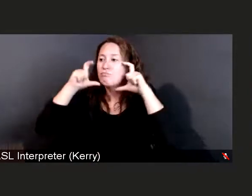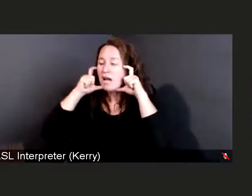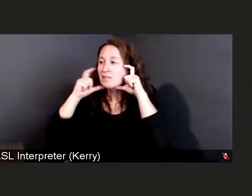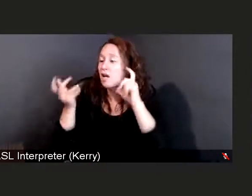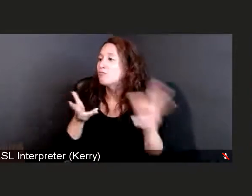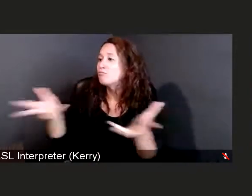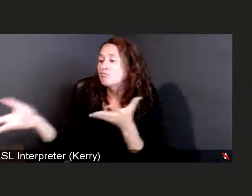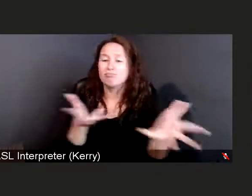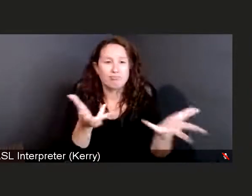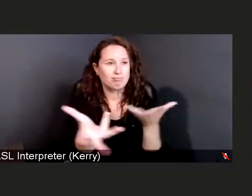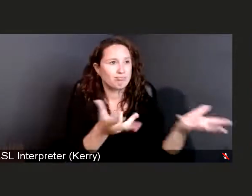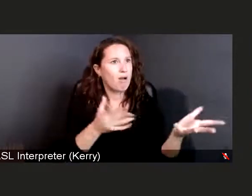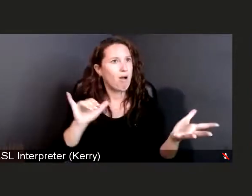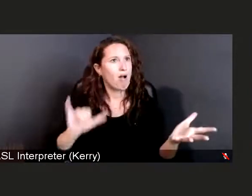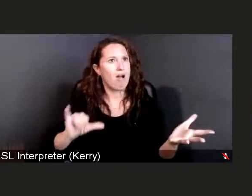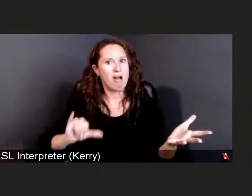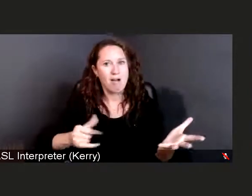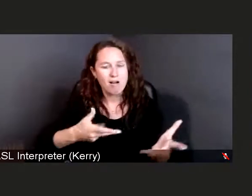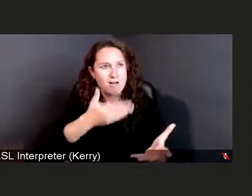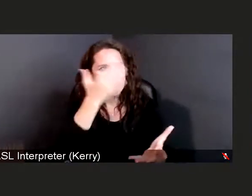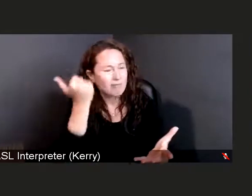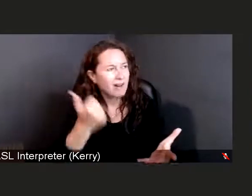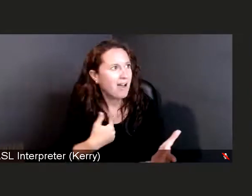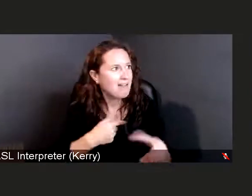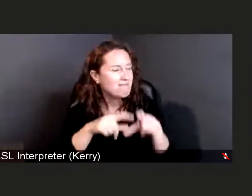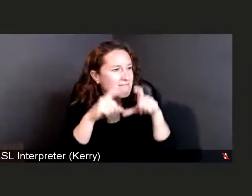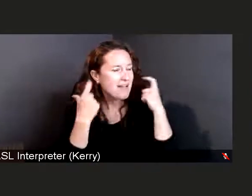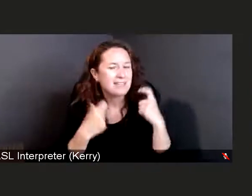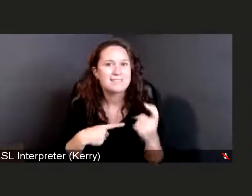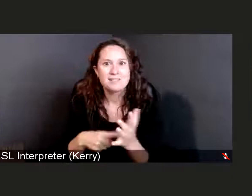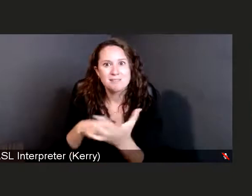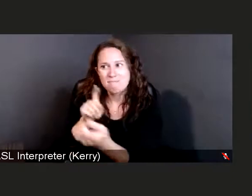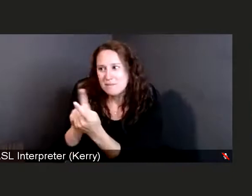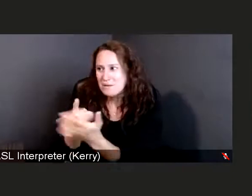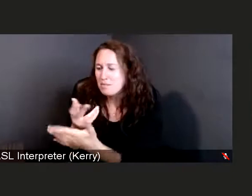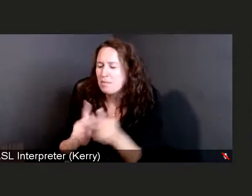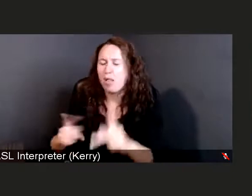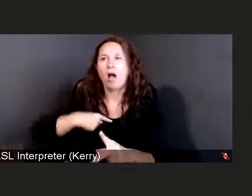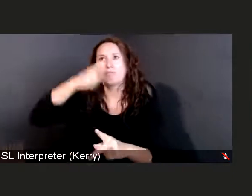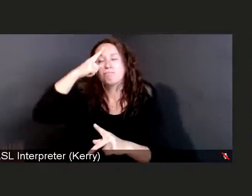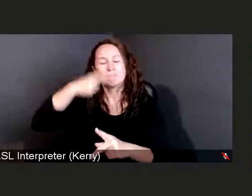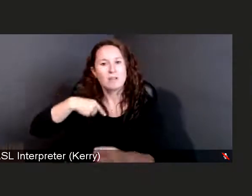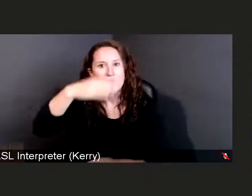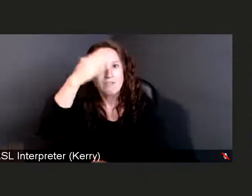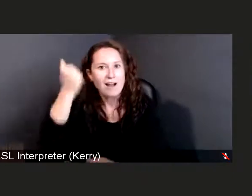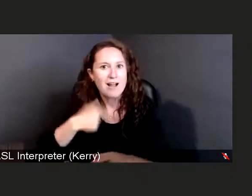or meeting people and so on and so forth. The other thing I'm gonna ask you to do